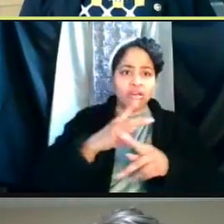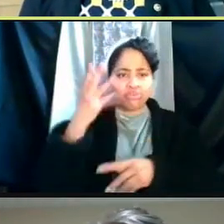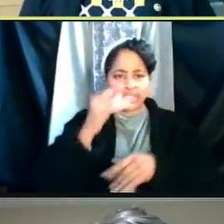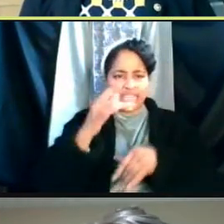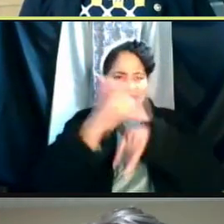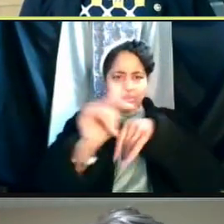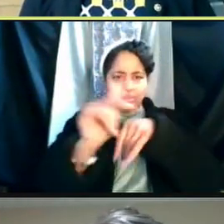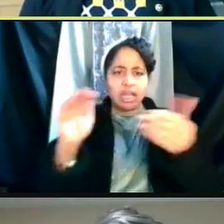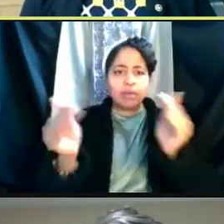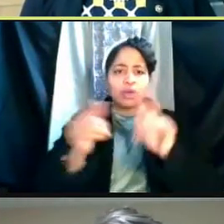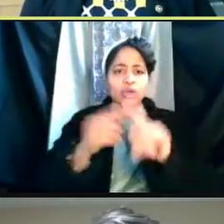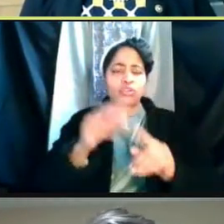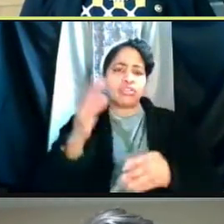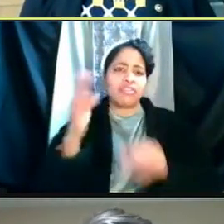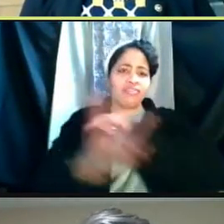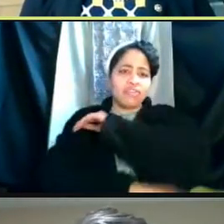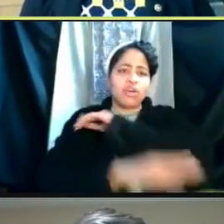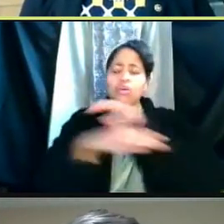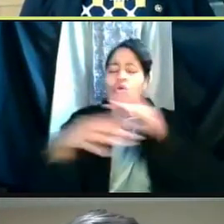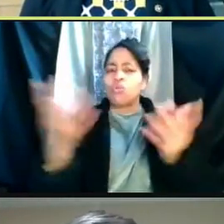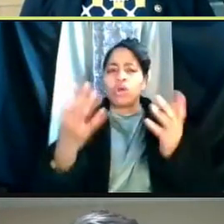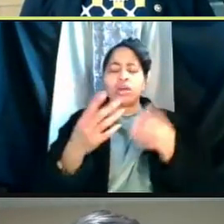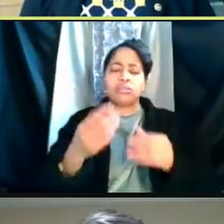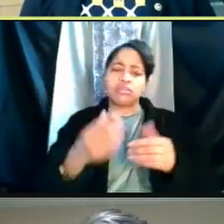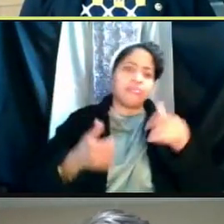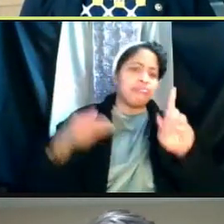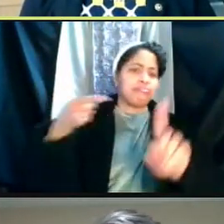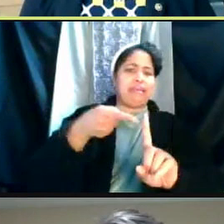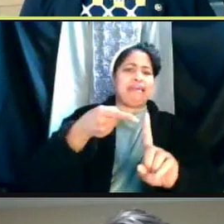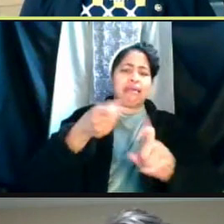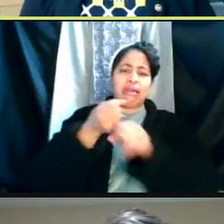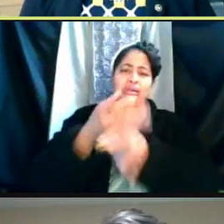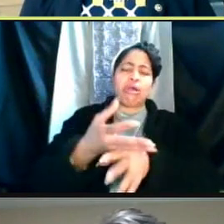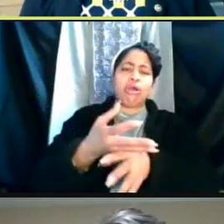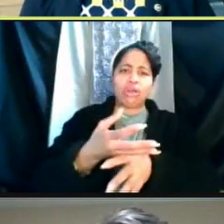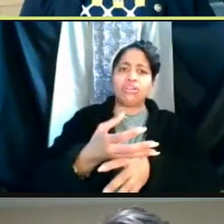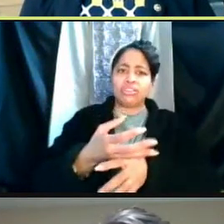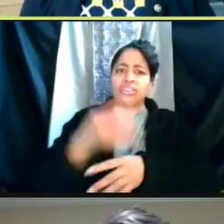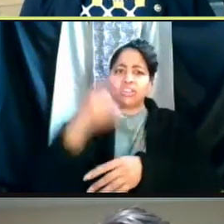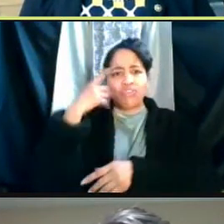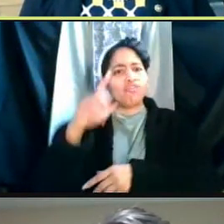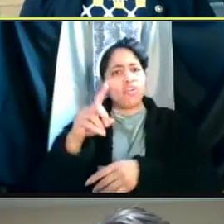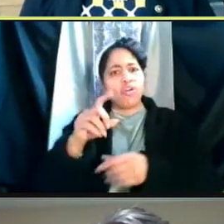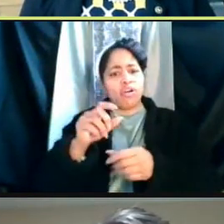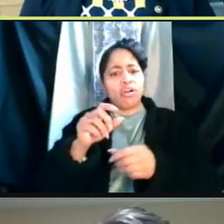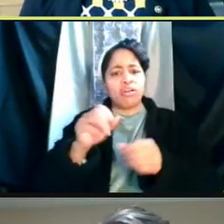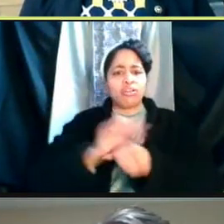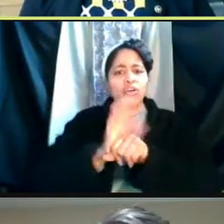but what has been the primary cause of COVID-19 outbreaks on the university campus and what are you doing?